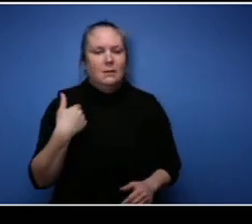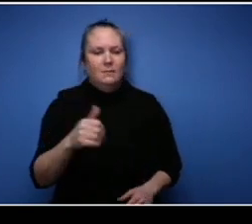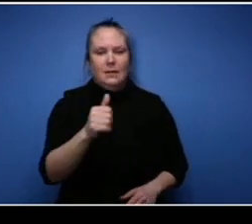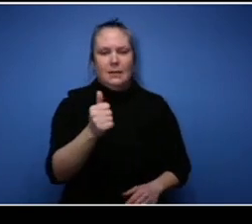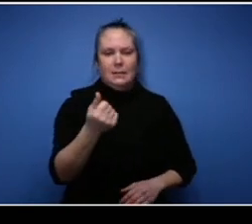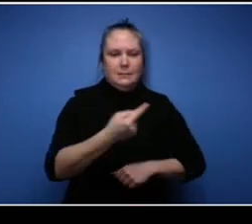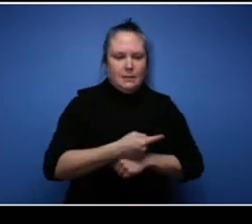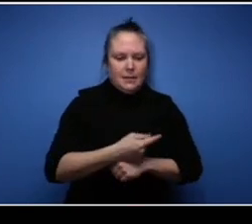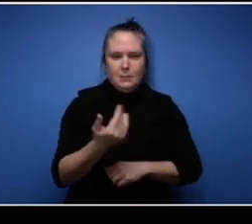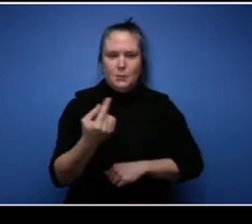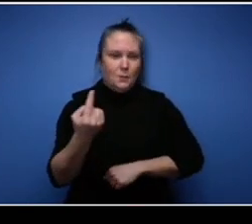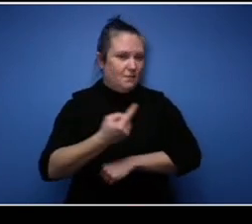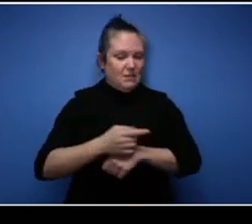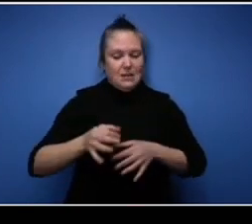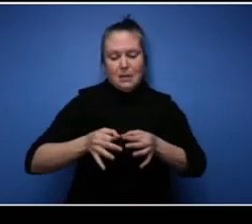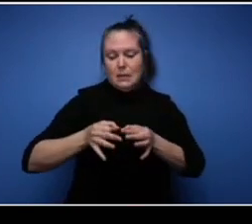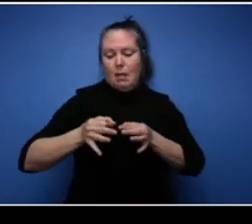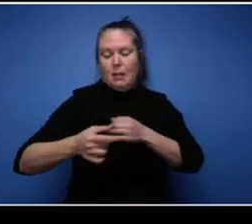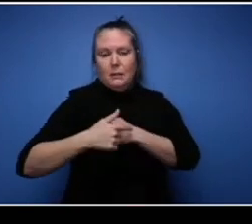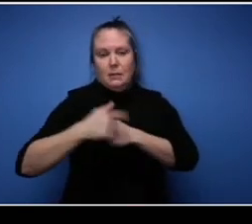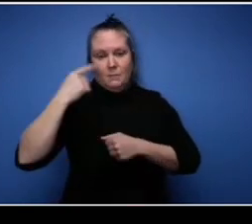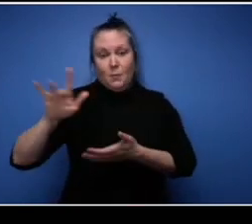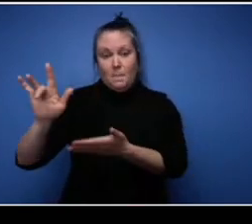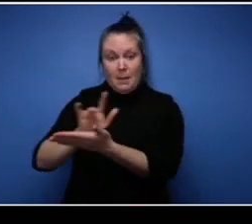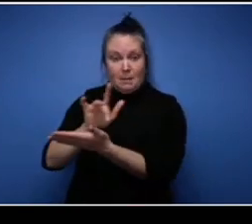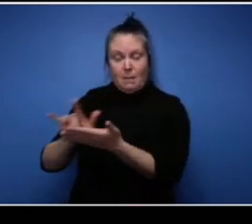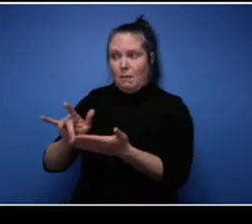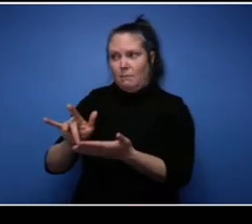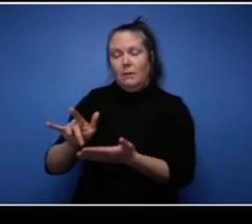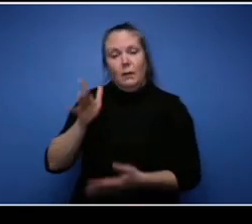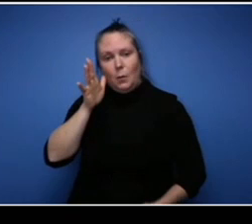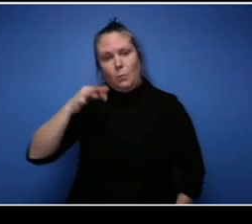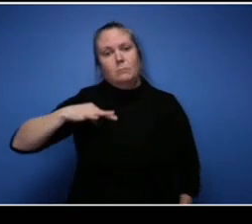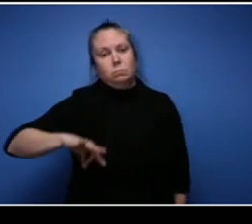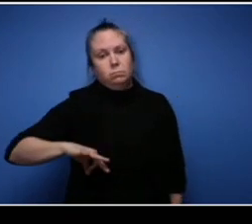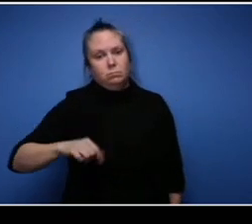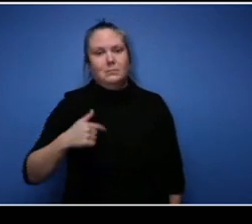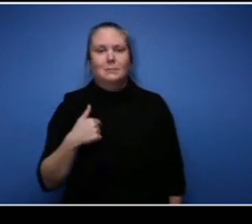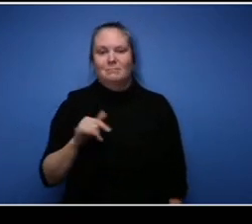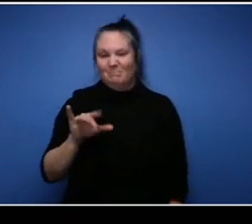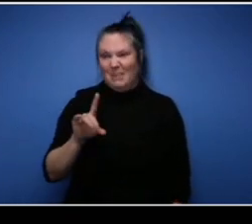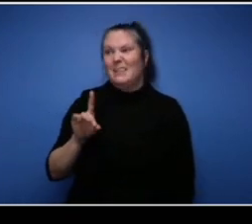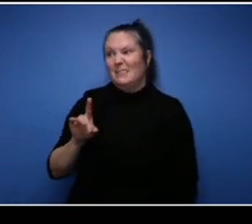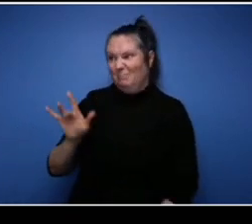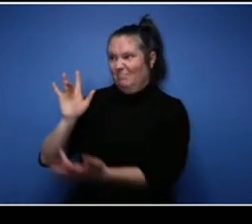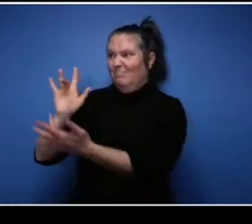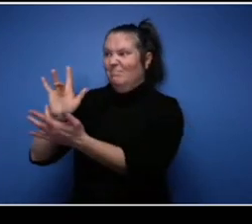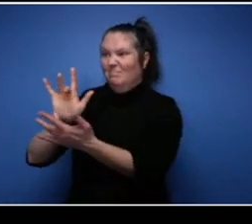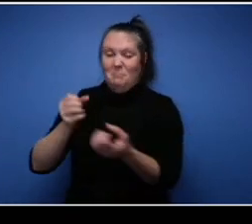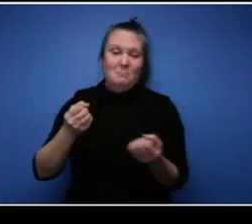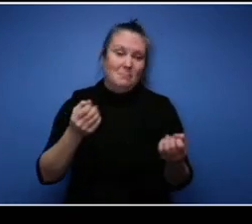bit kind of helped. So I reached out to as many people as I could on that respect. Other